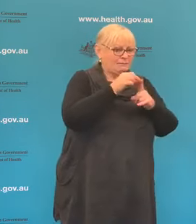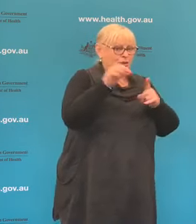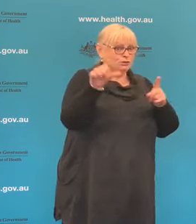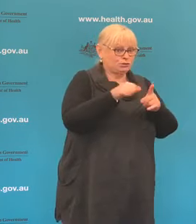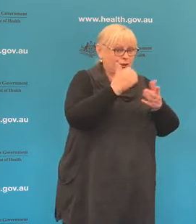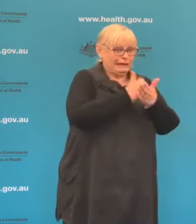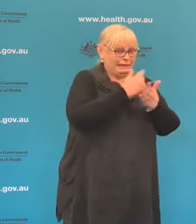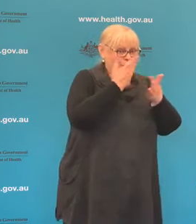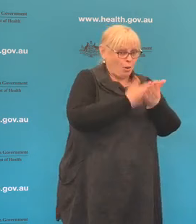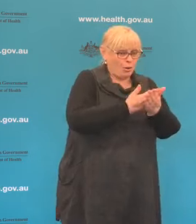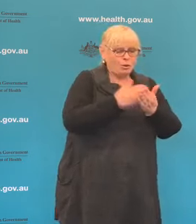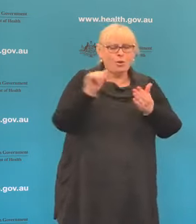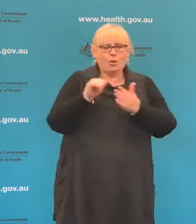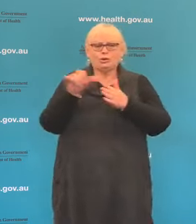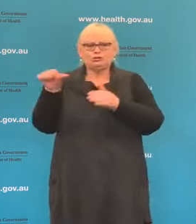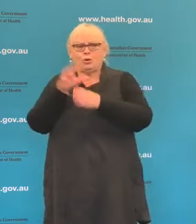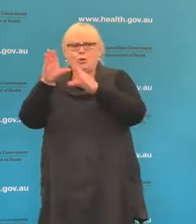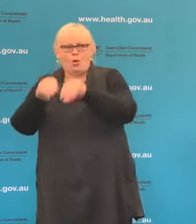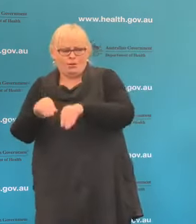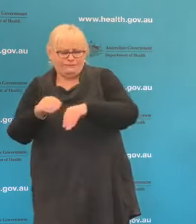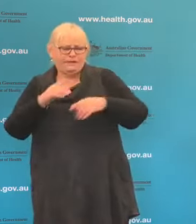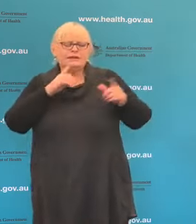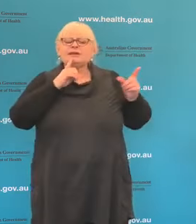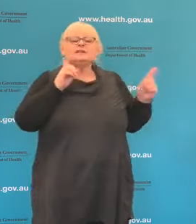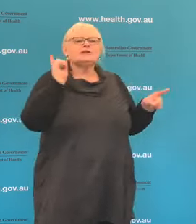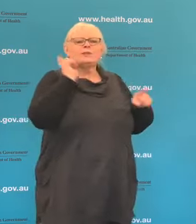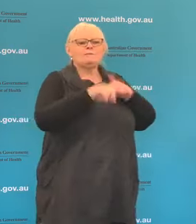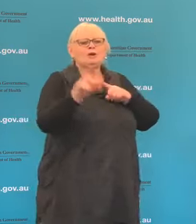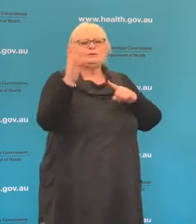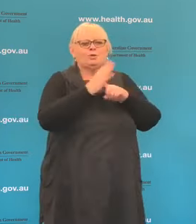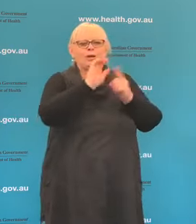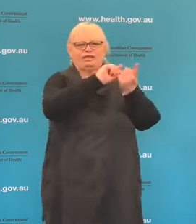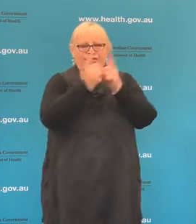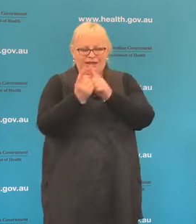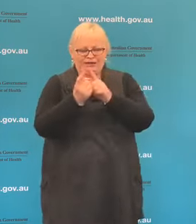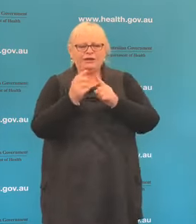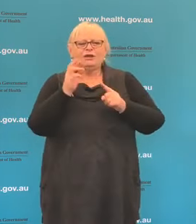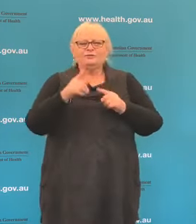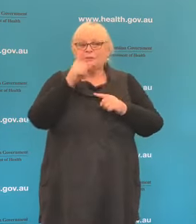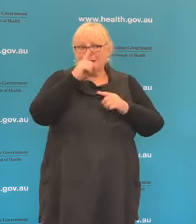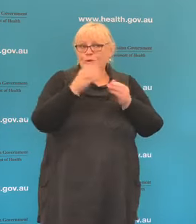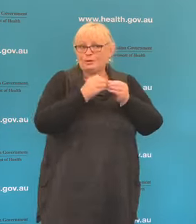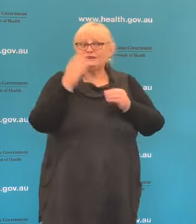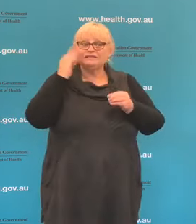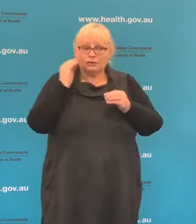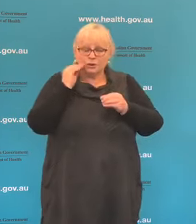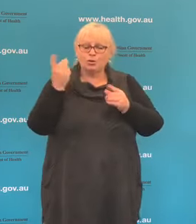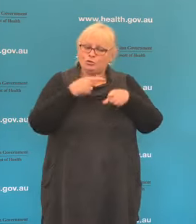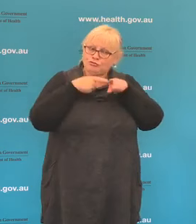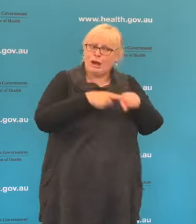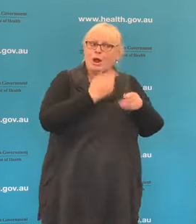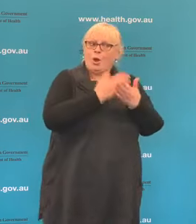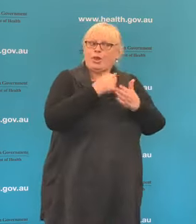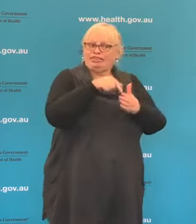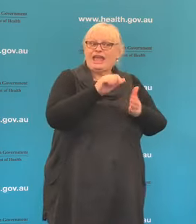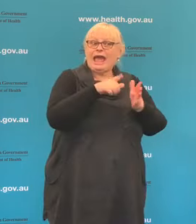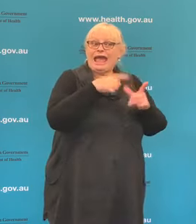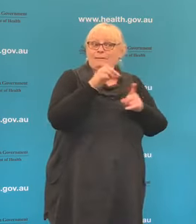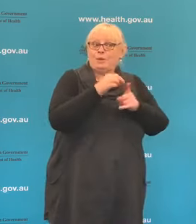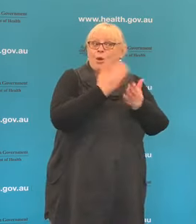The most important issue here for people with diabetes who are relying on the app to assist them to